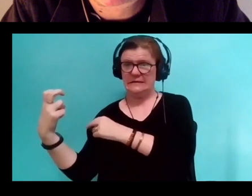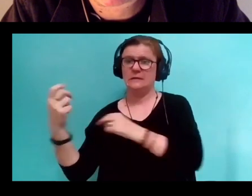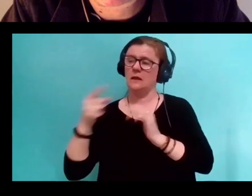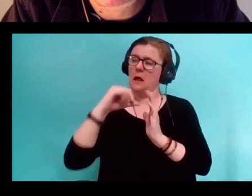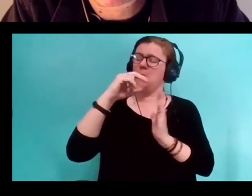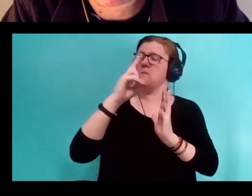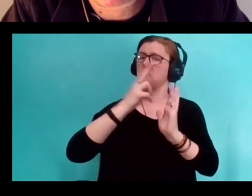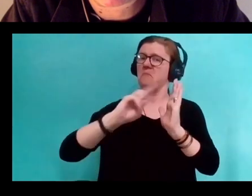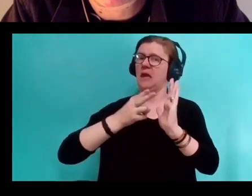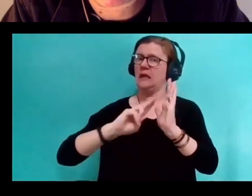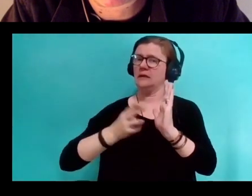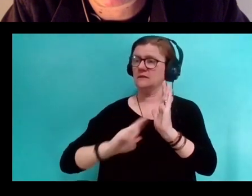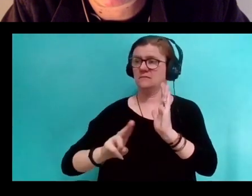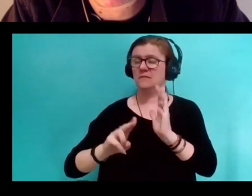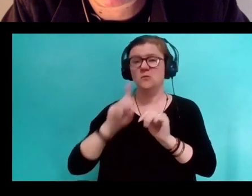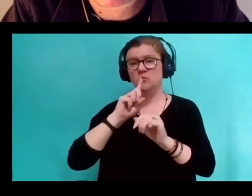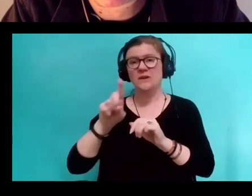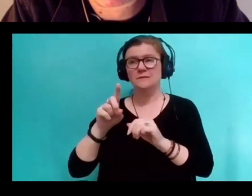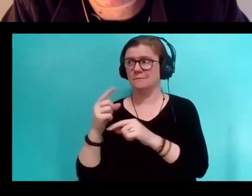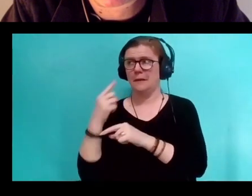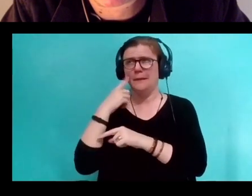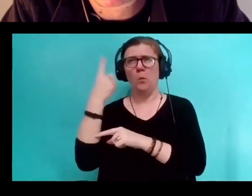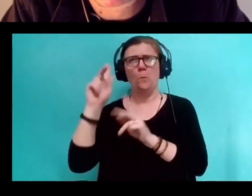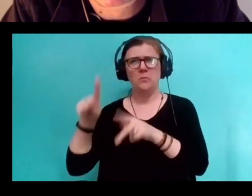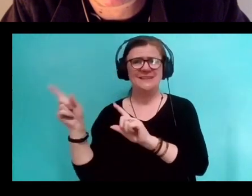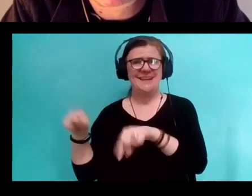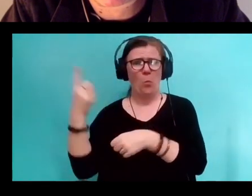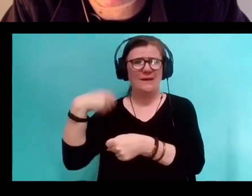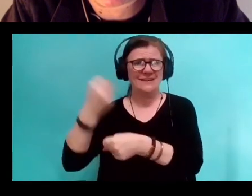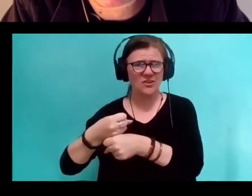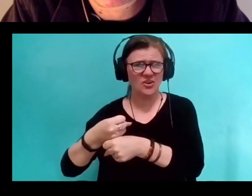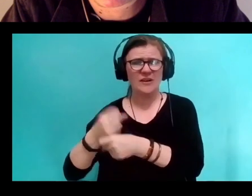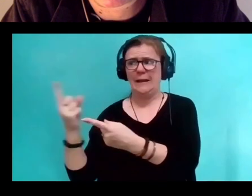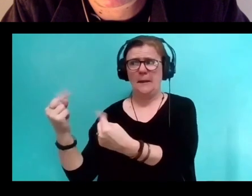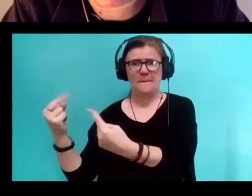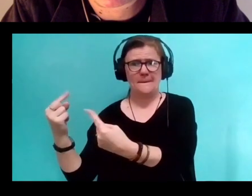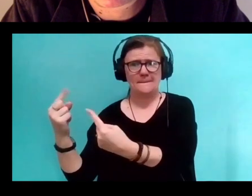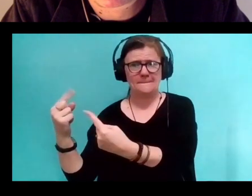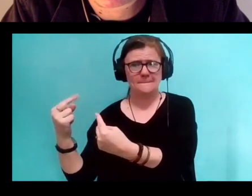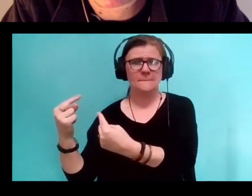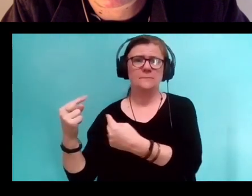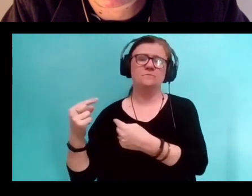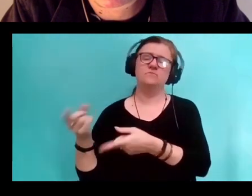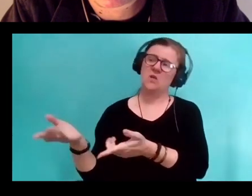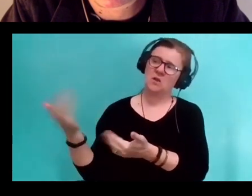the investment of a year at one point. And so they come and I feed them and we,